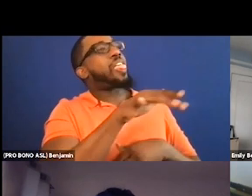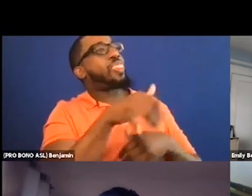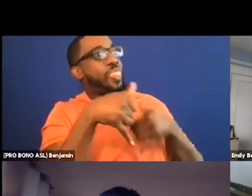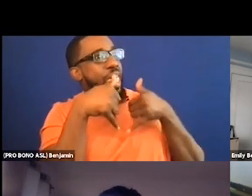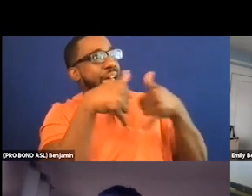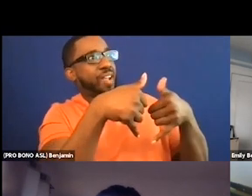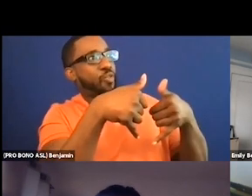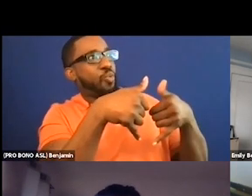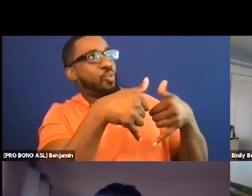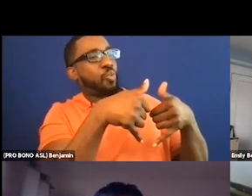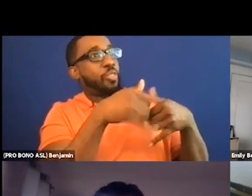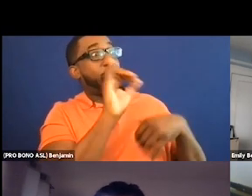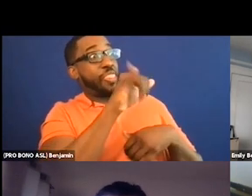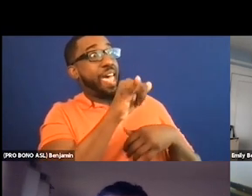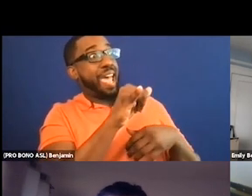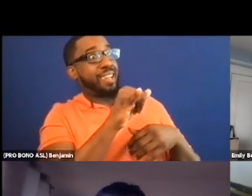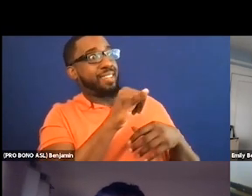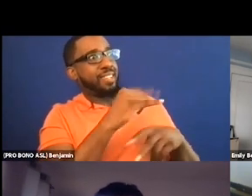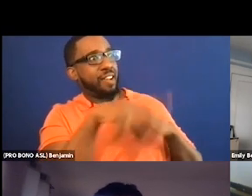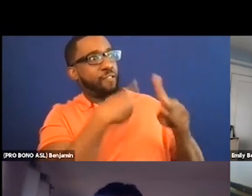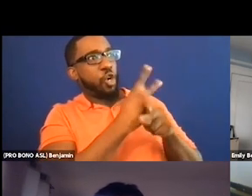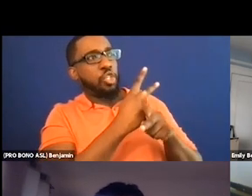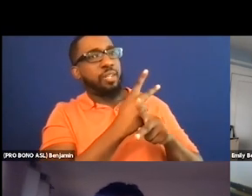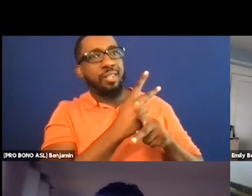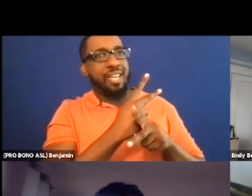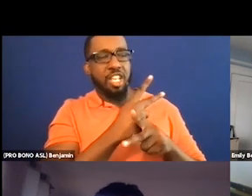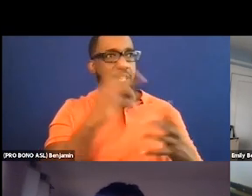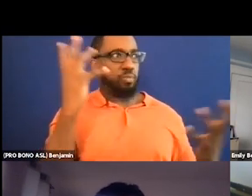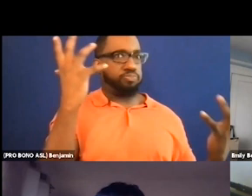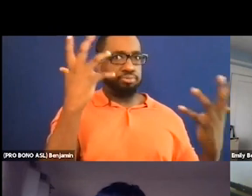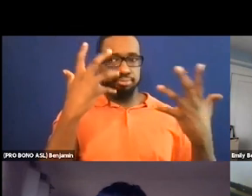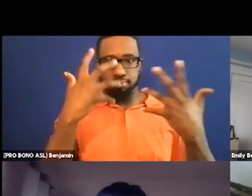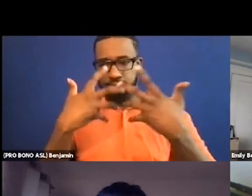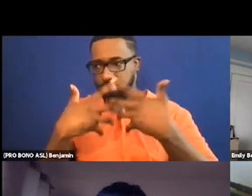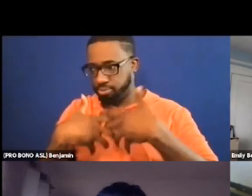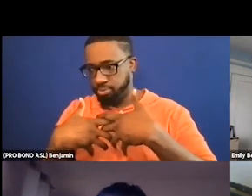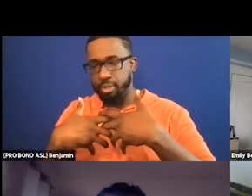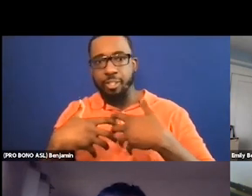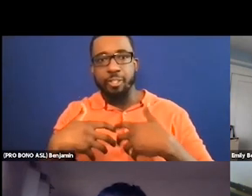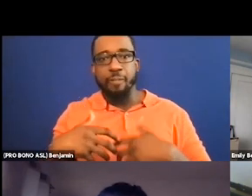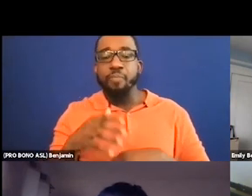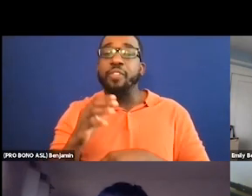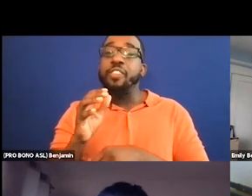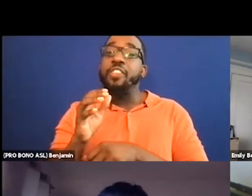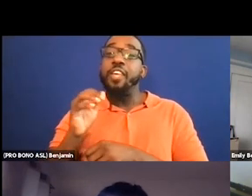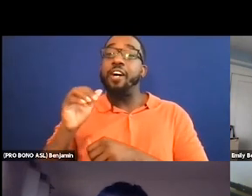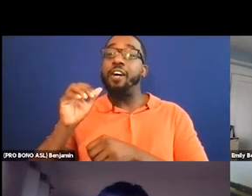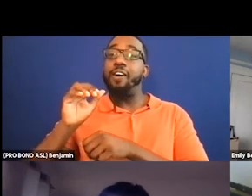And what happened which has happened many times at super fest which is the filmmaker says the audio described part of the film becomes their favorite part